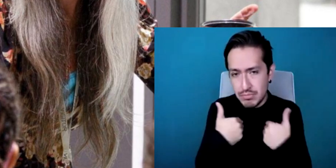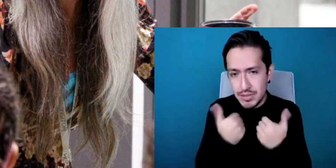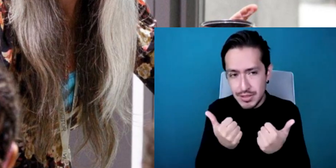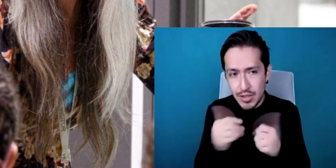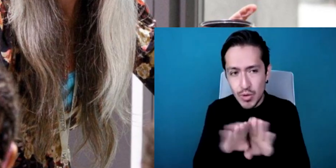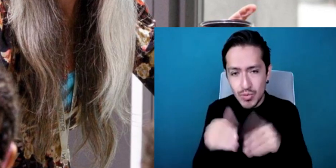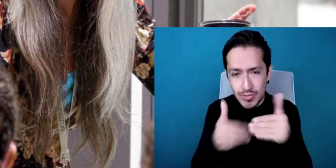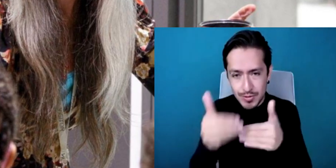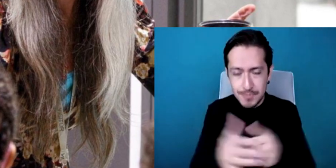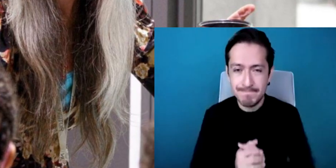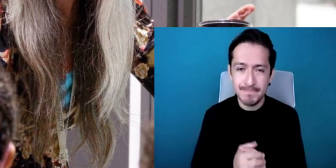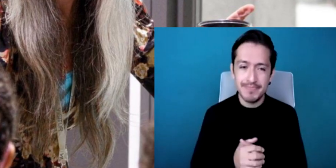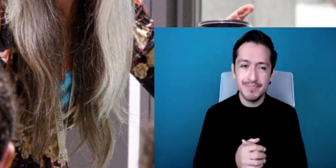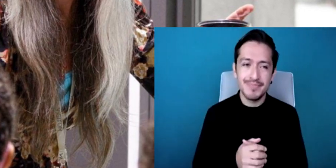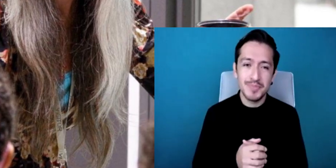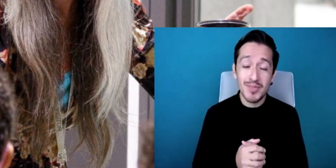Thank you so much Evelyn.